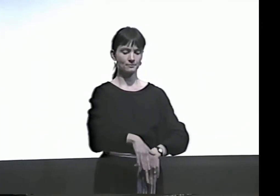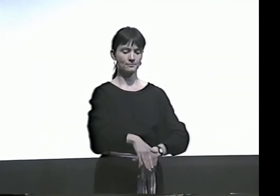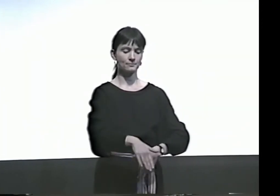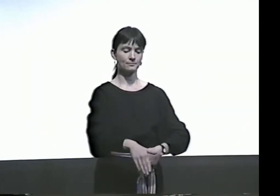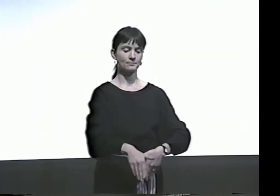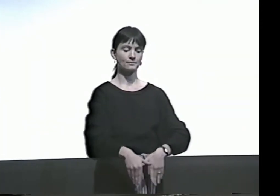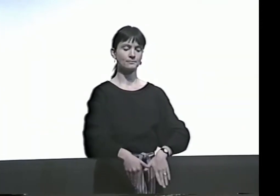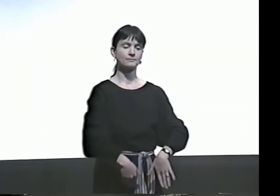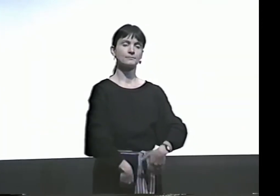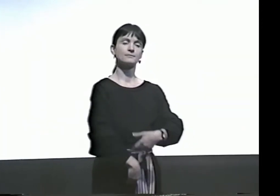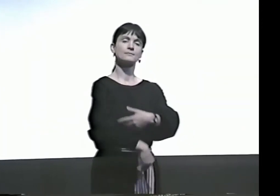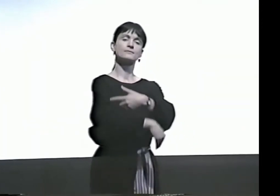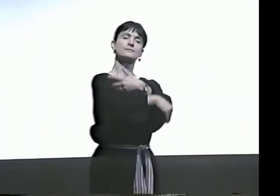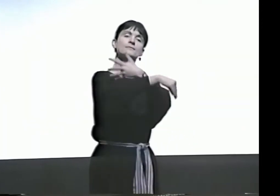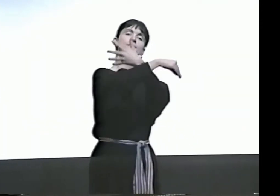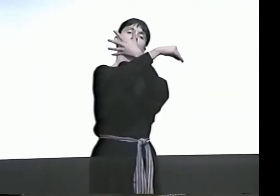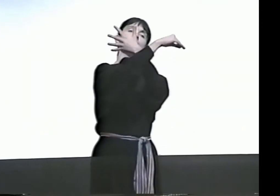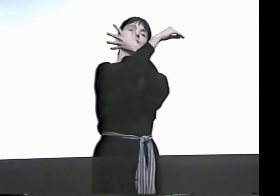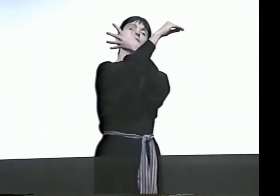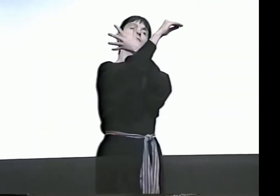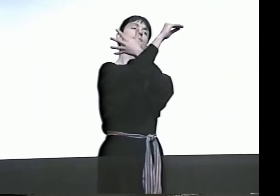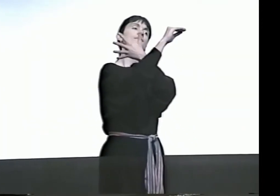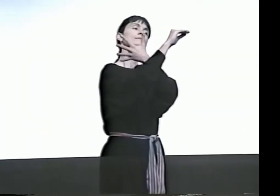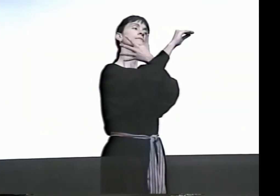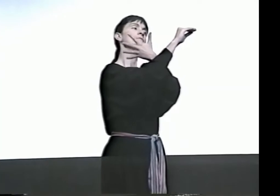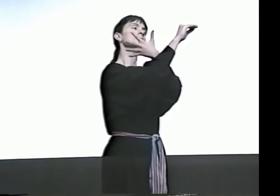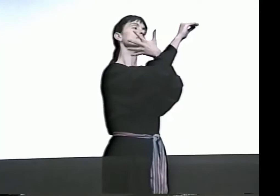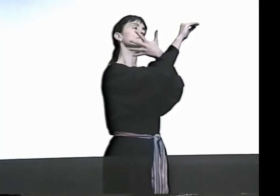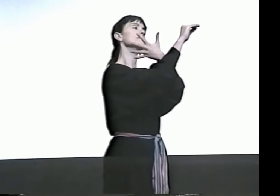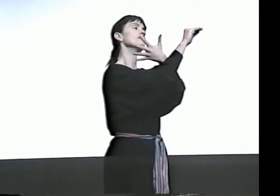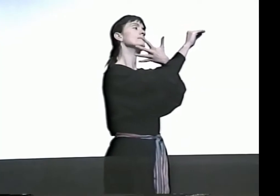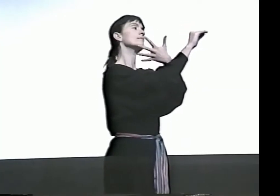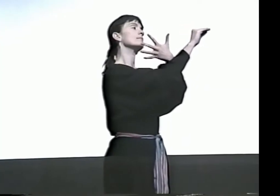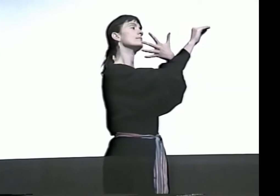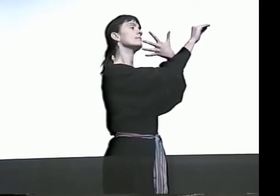IN HER COMFORTING WATER NEST, SHE REGALLY GLIDES.